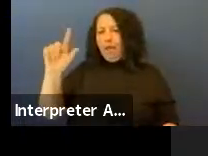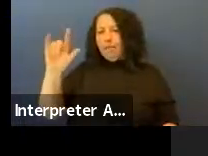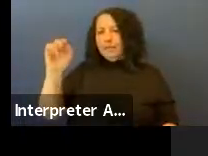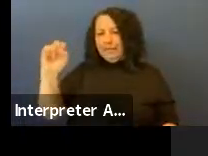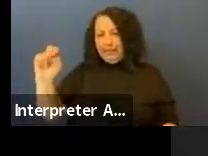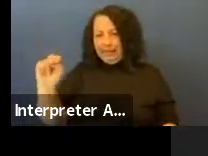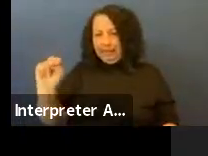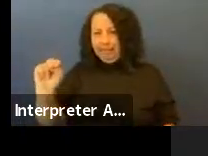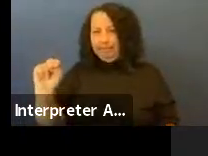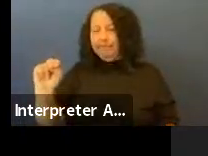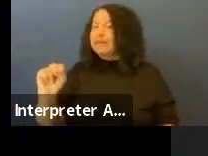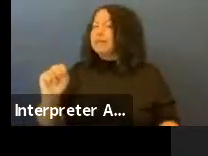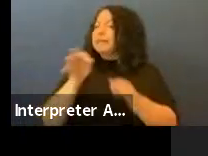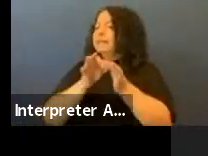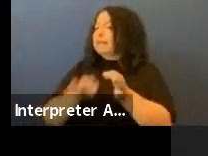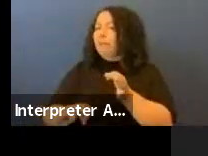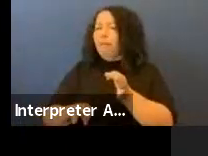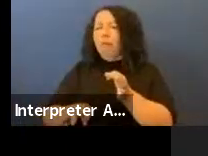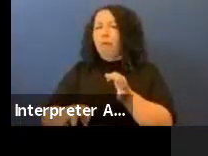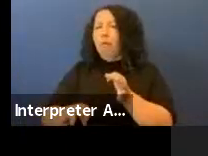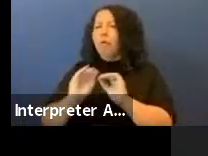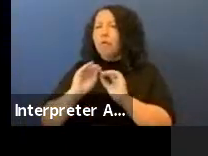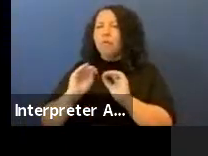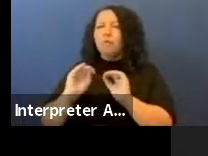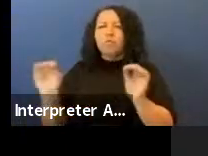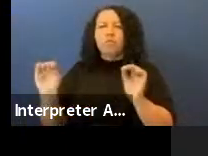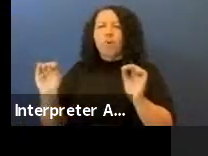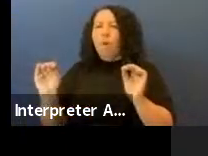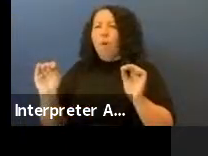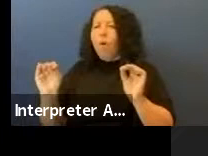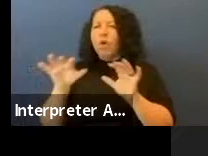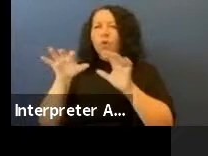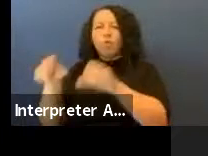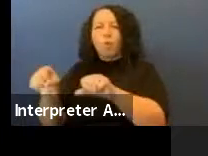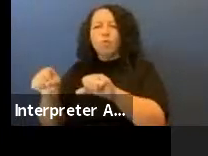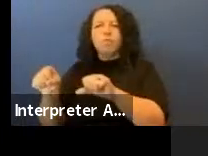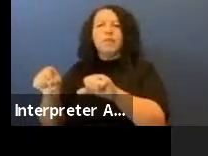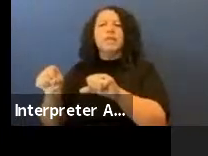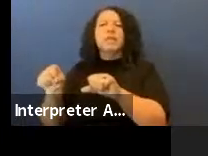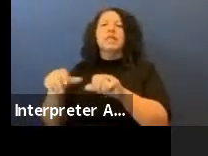It was very simple, no encroachment, control the white people, that was the